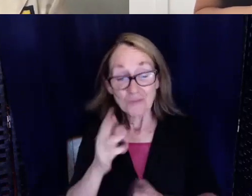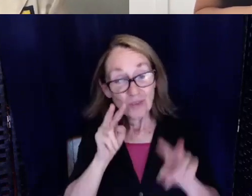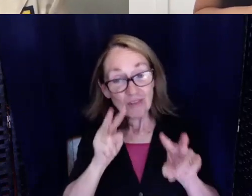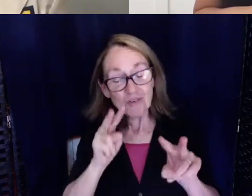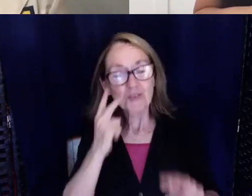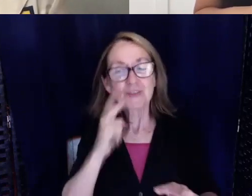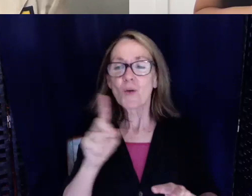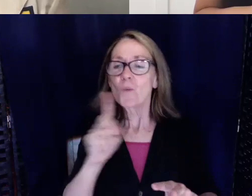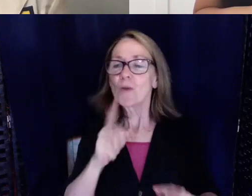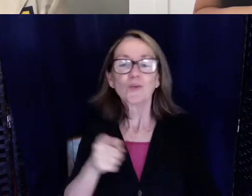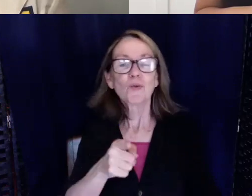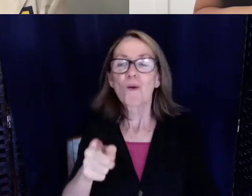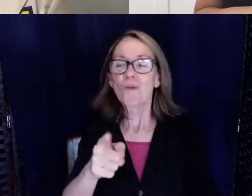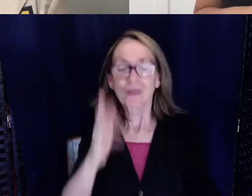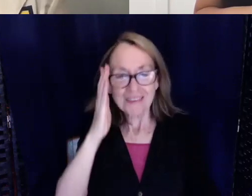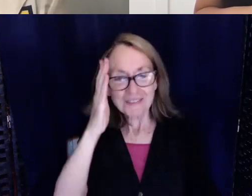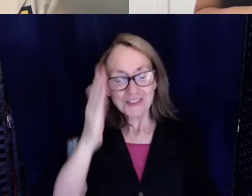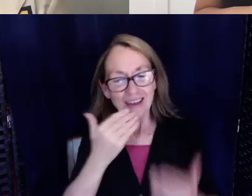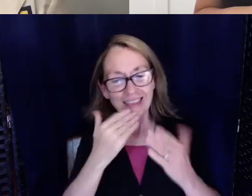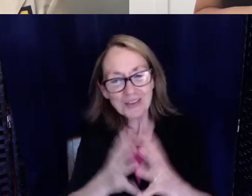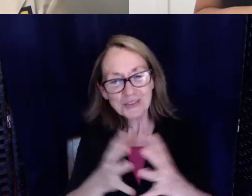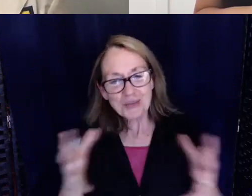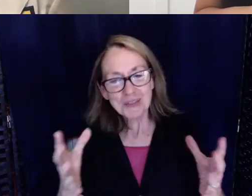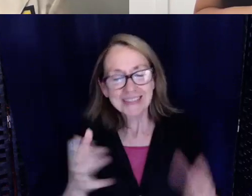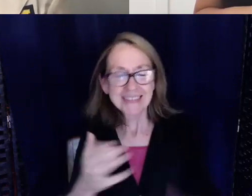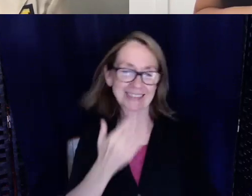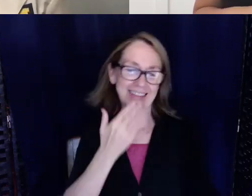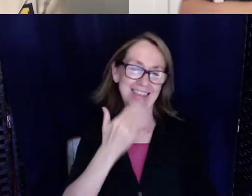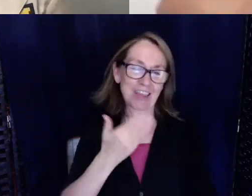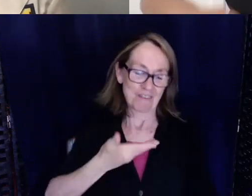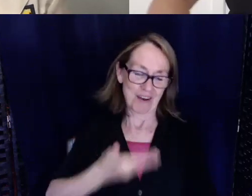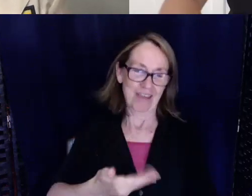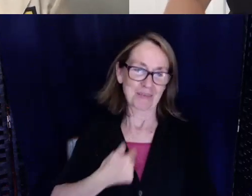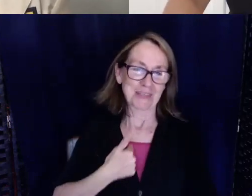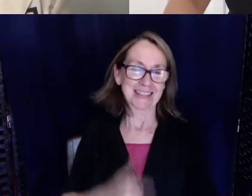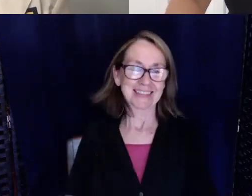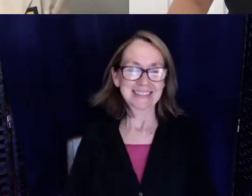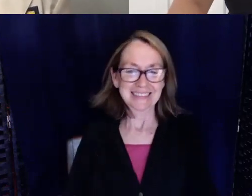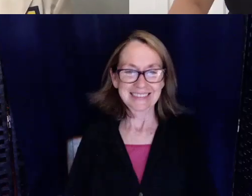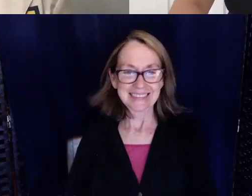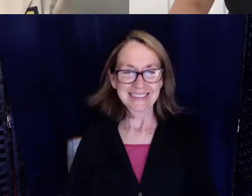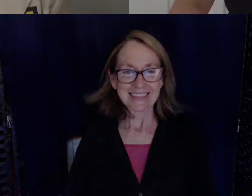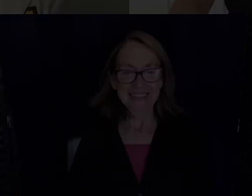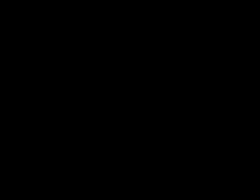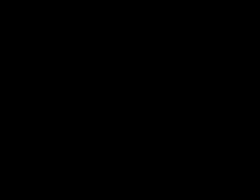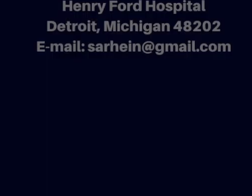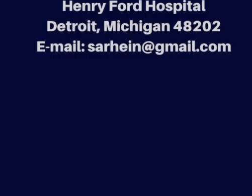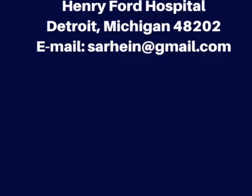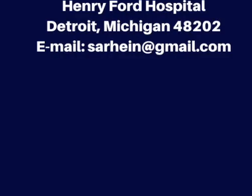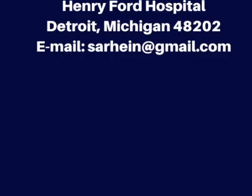go in the future. Thank you so much. Thank you for having me.